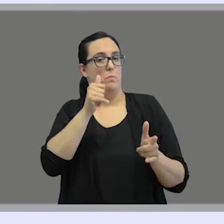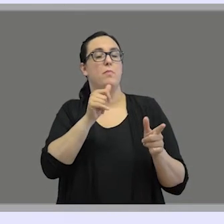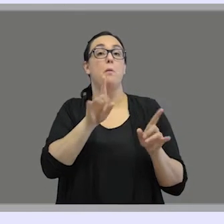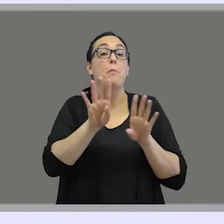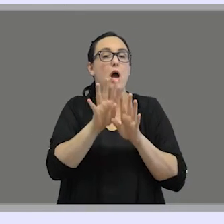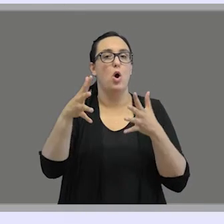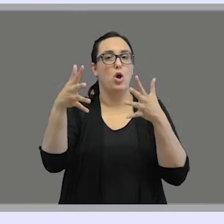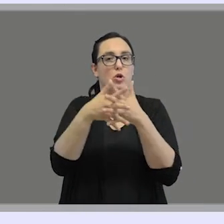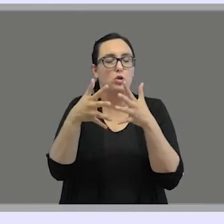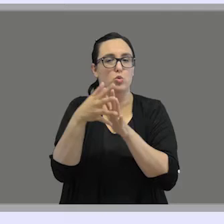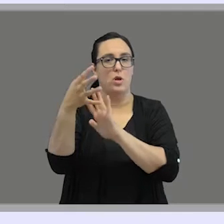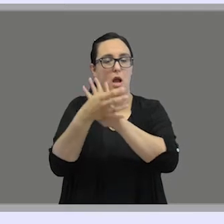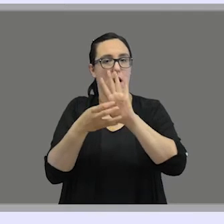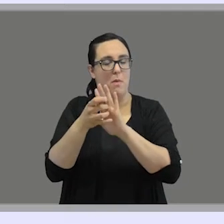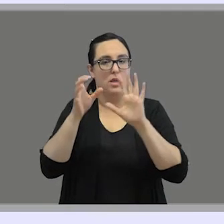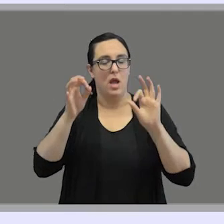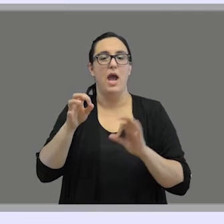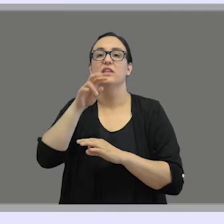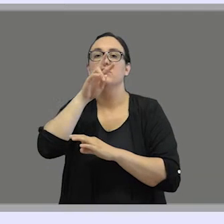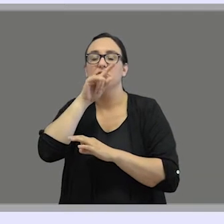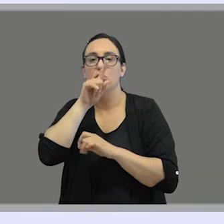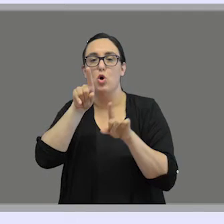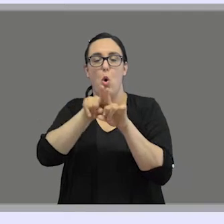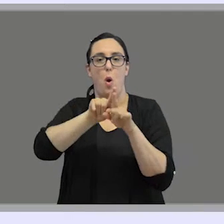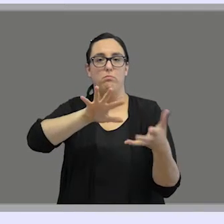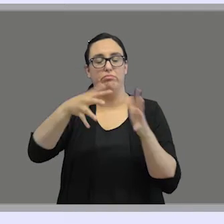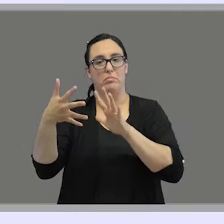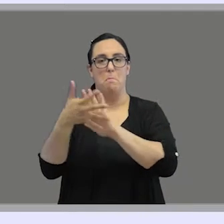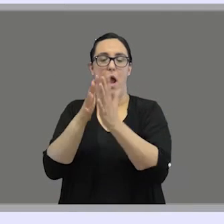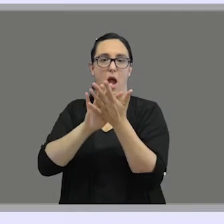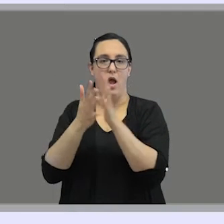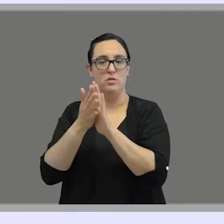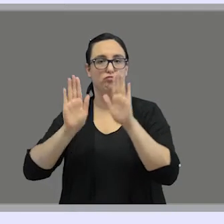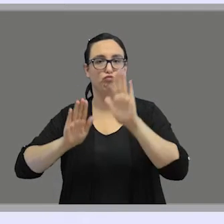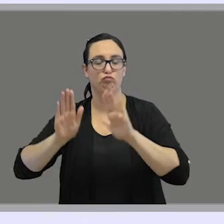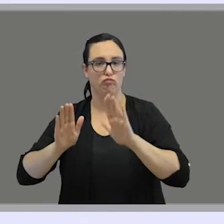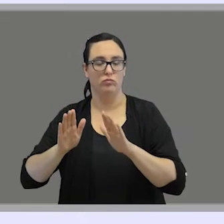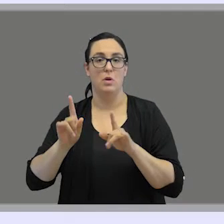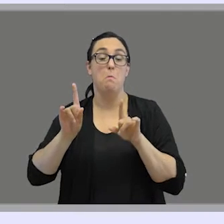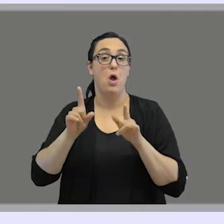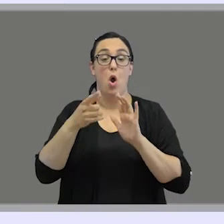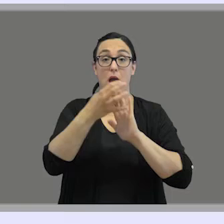of the spoken language in the manual form, so they are not following the sign language grammar.